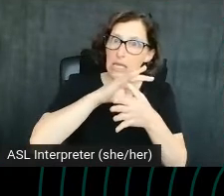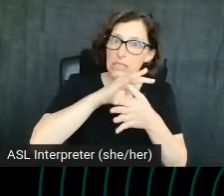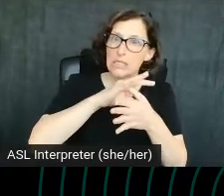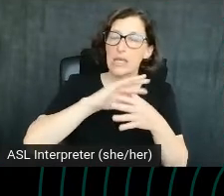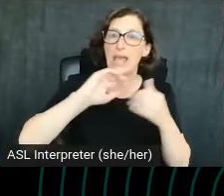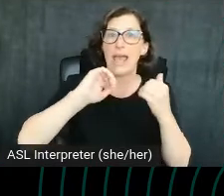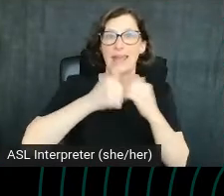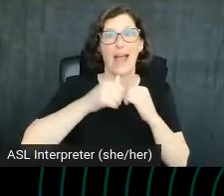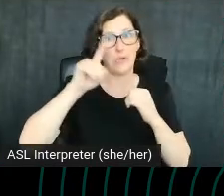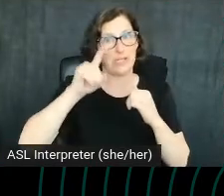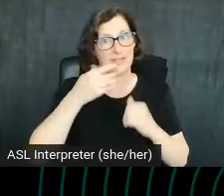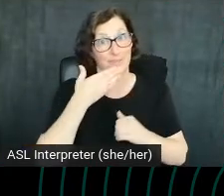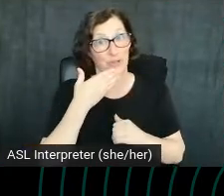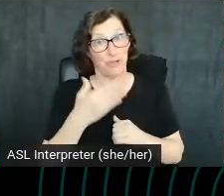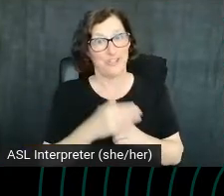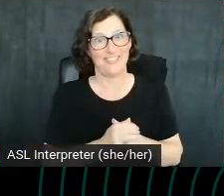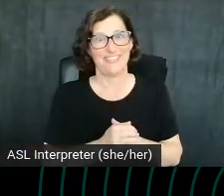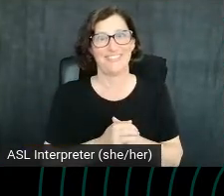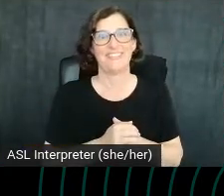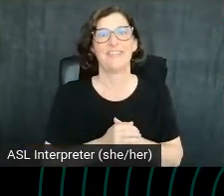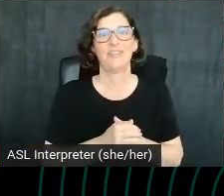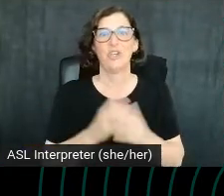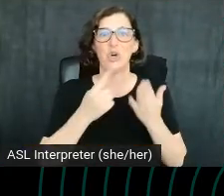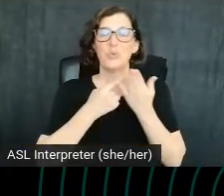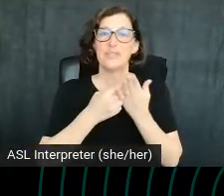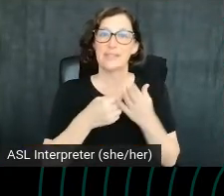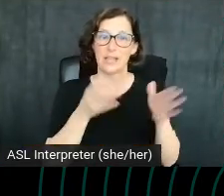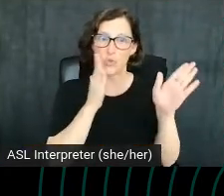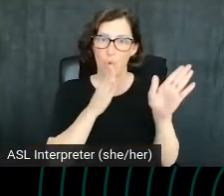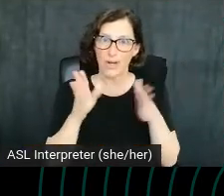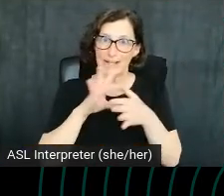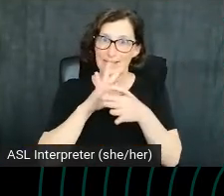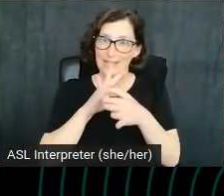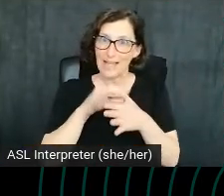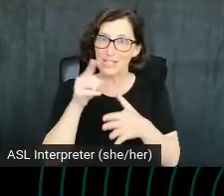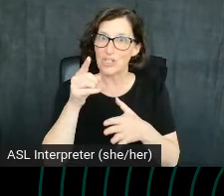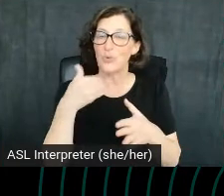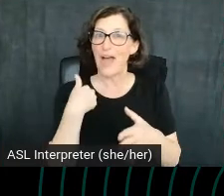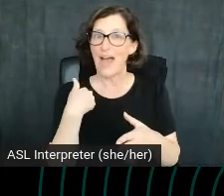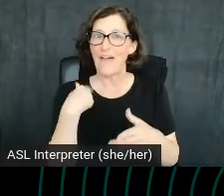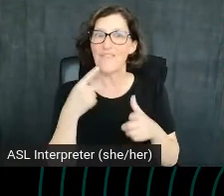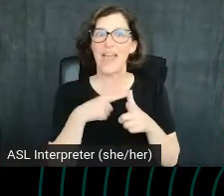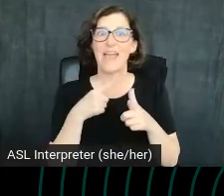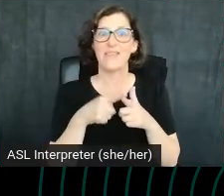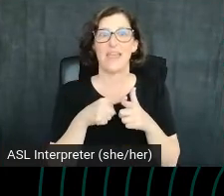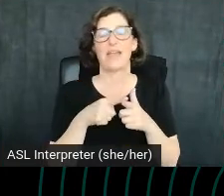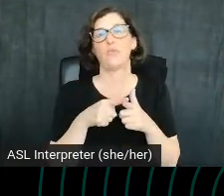good. We're going to talk about organizing the content you have. And then we're also going to bring in Google to talk about a